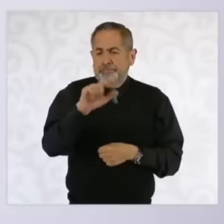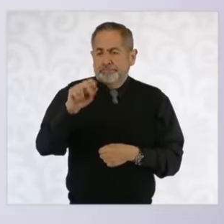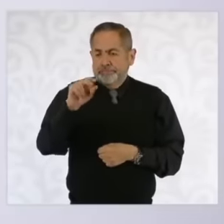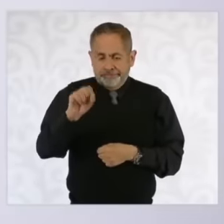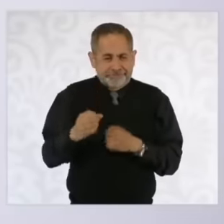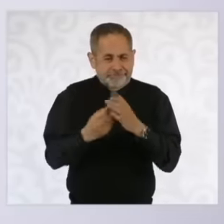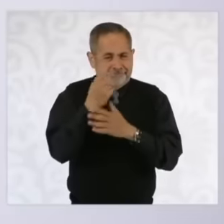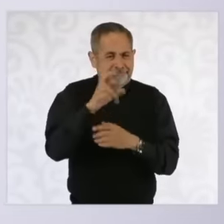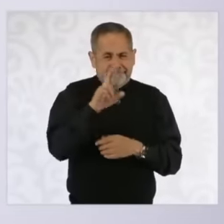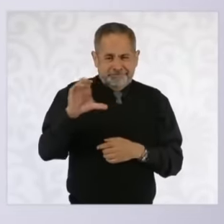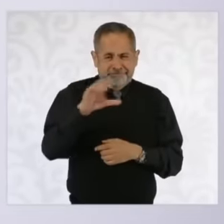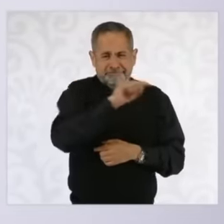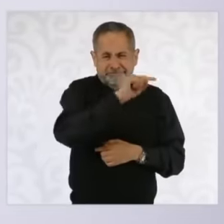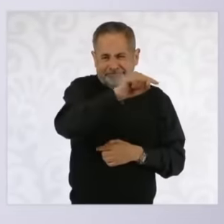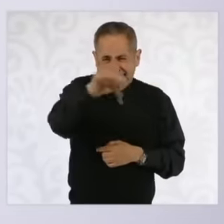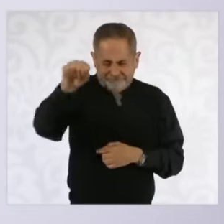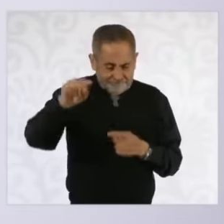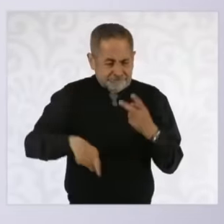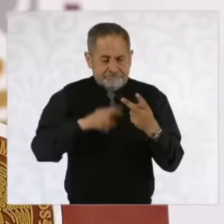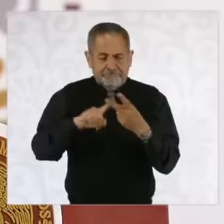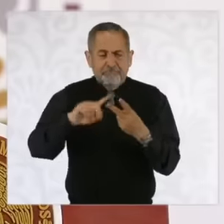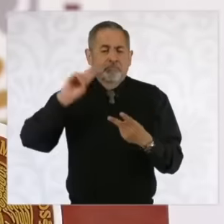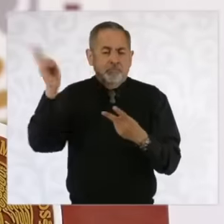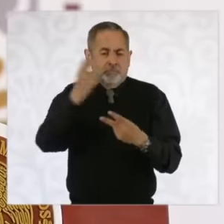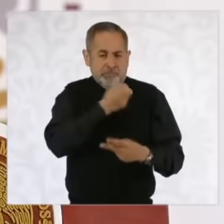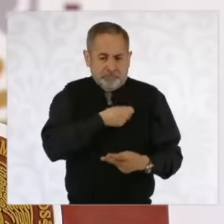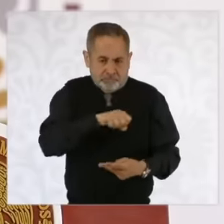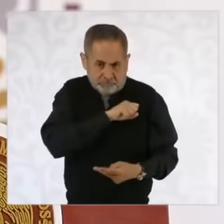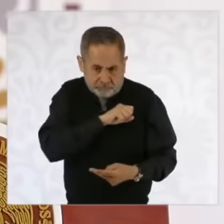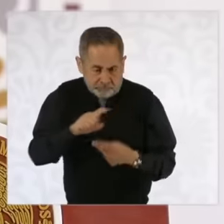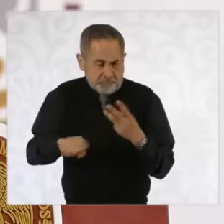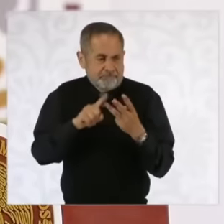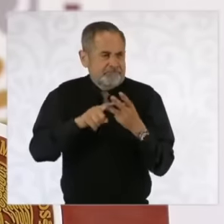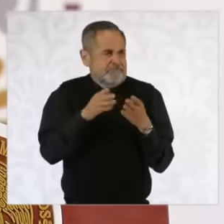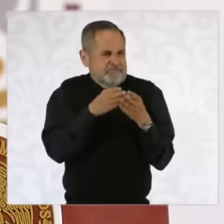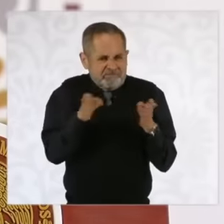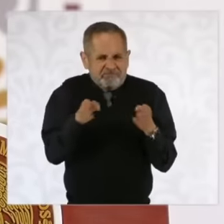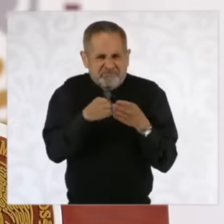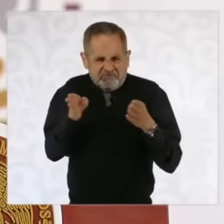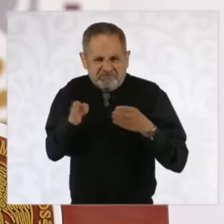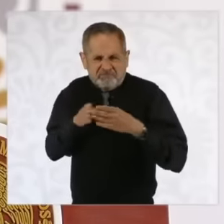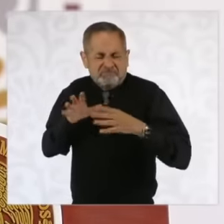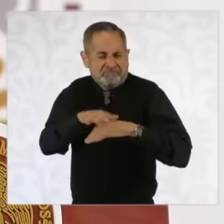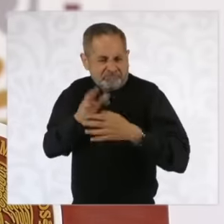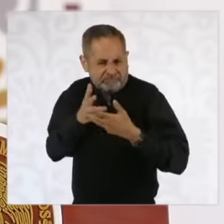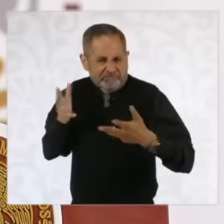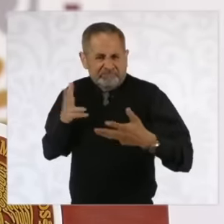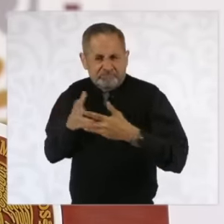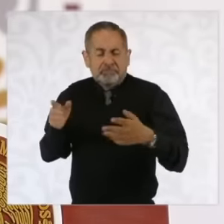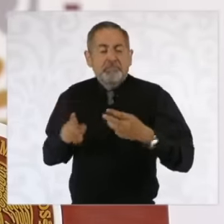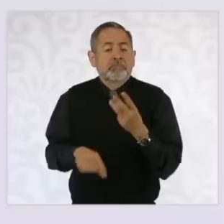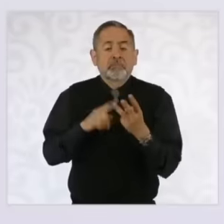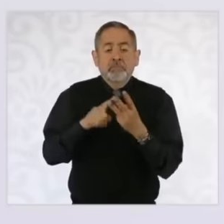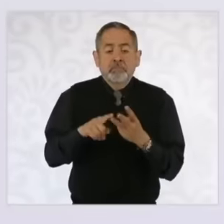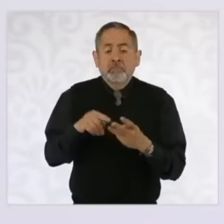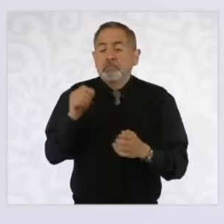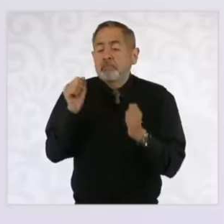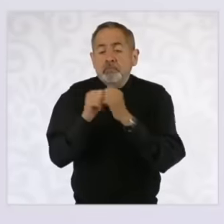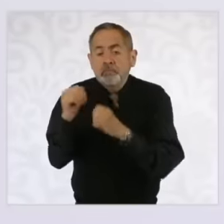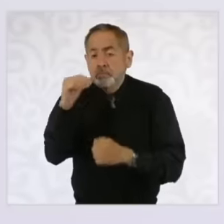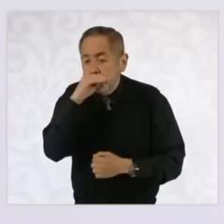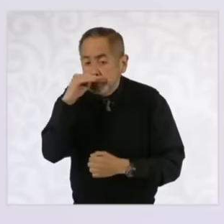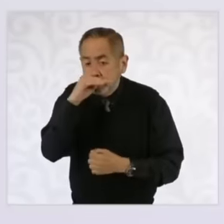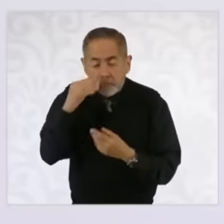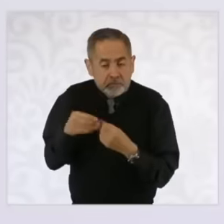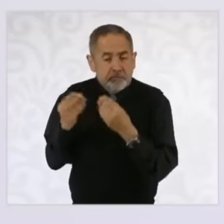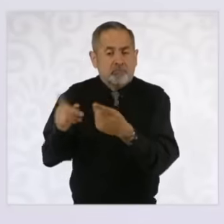the university of health eh free of charge from the next period at the